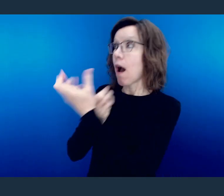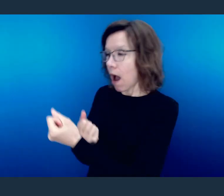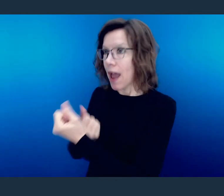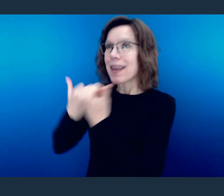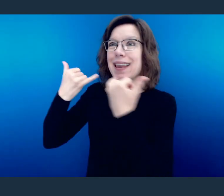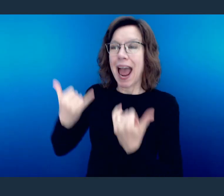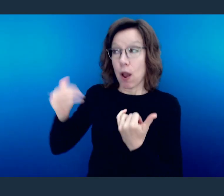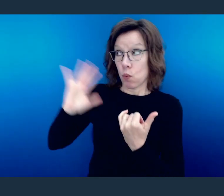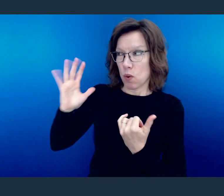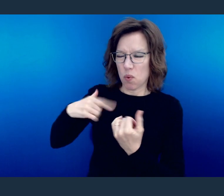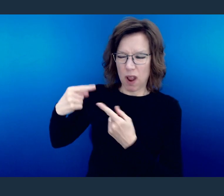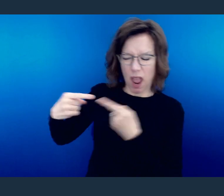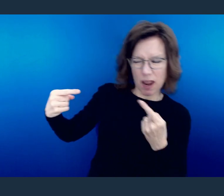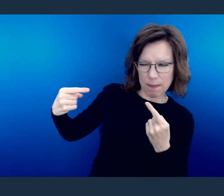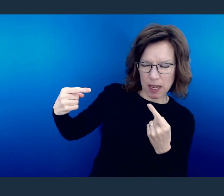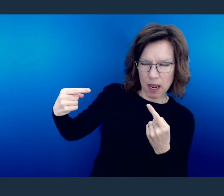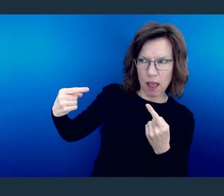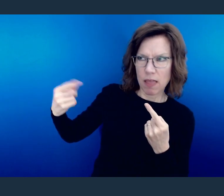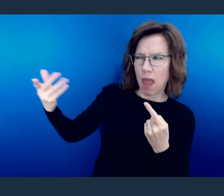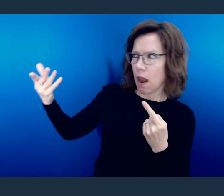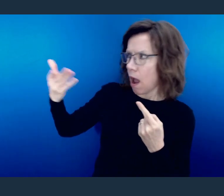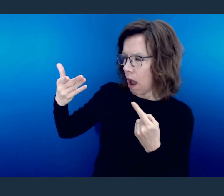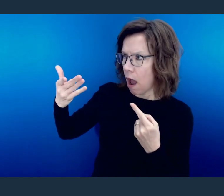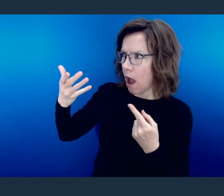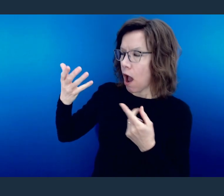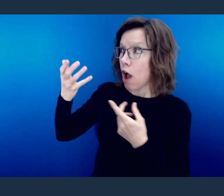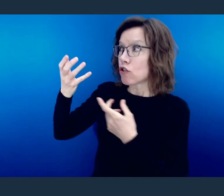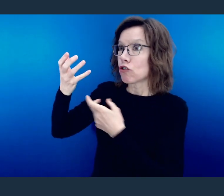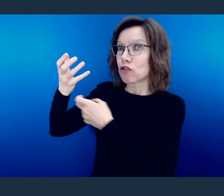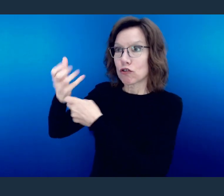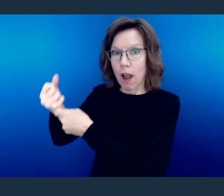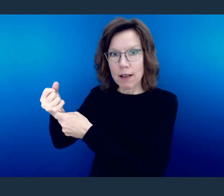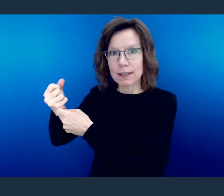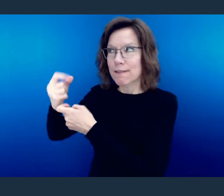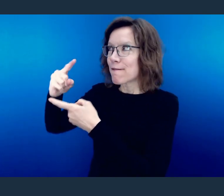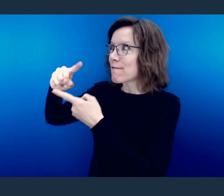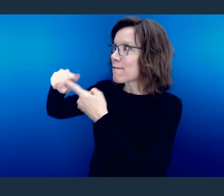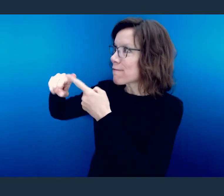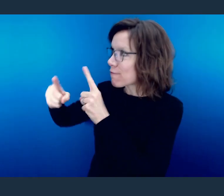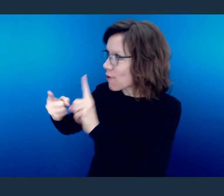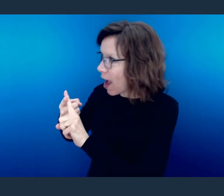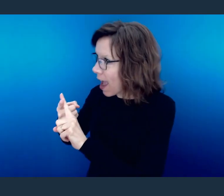And then we go from friends of God to children and heirs of God because we are filled with the Holy Spirit.